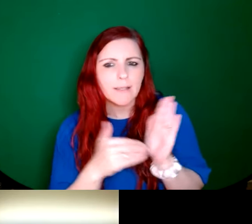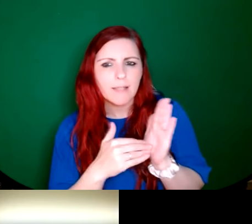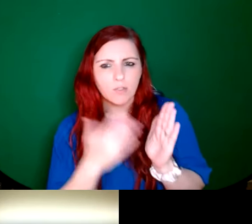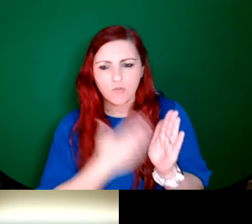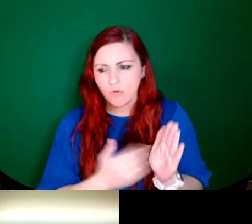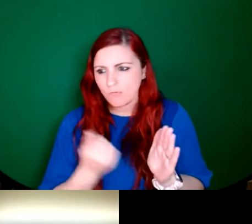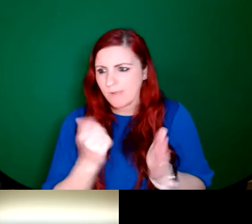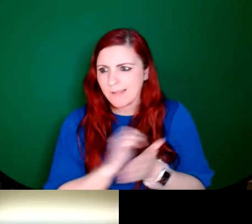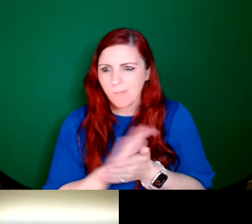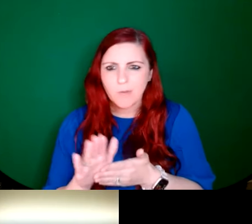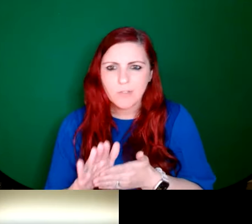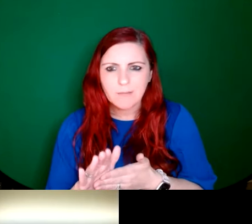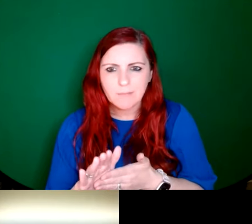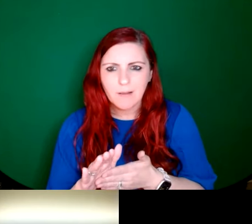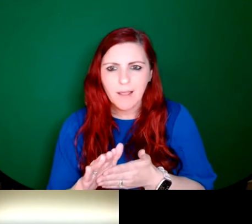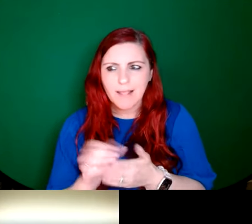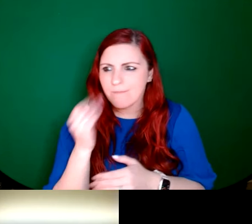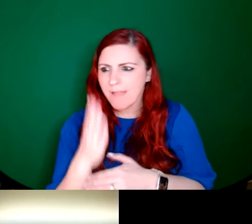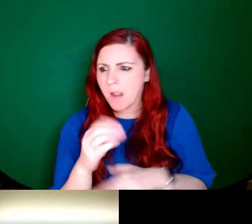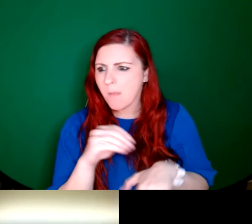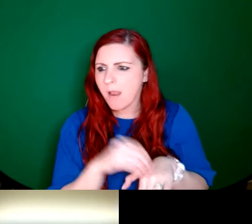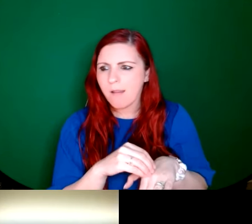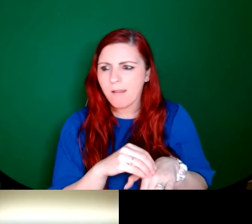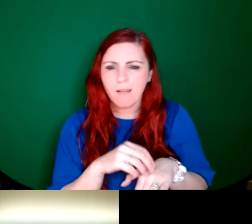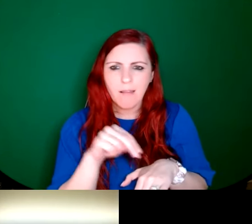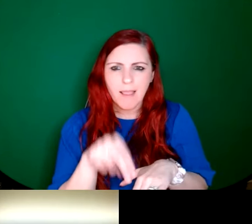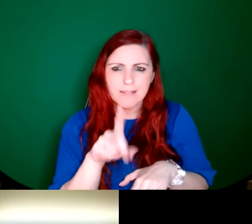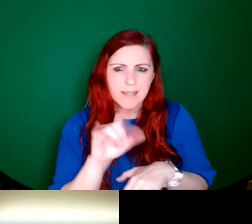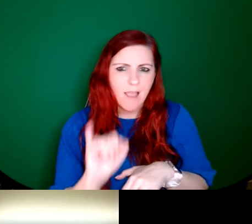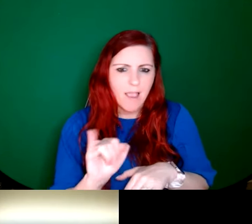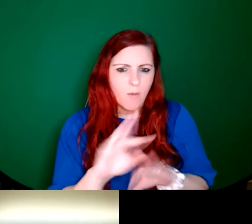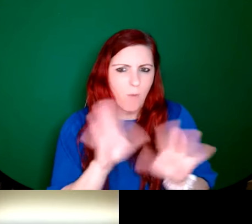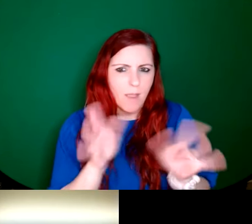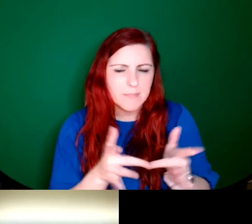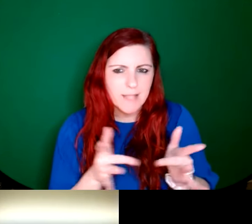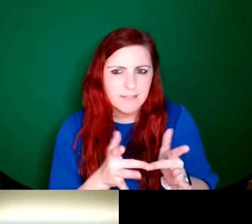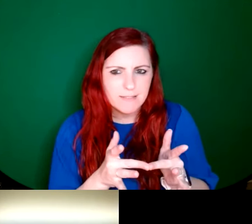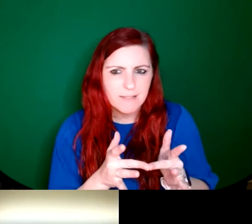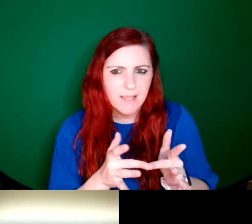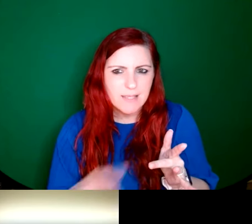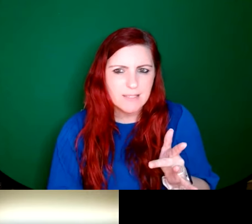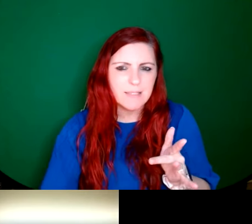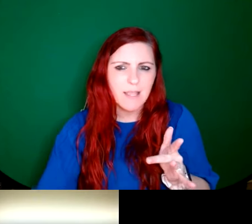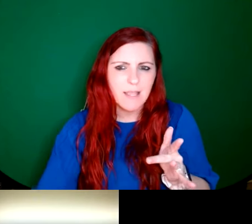soft copy. It's available on our web on the NGI shop website. And it's just, it